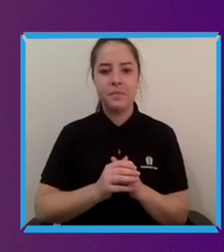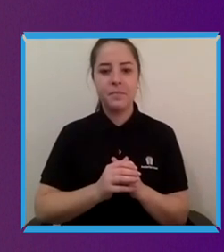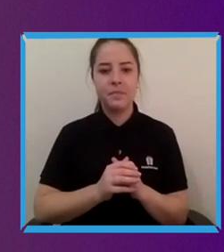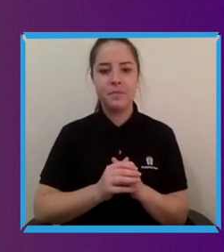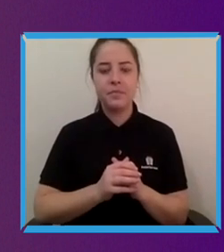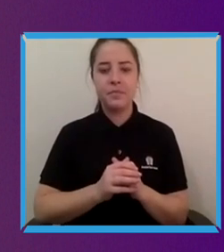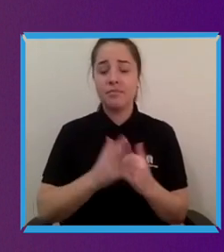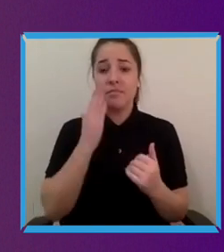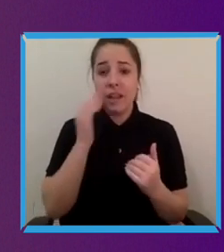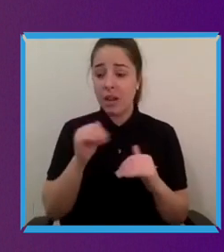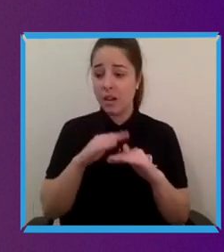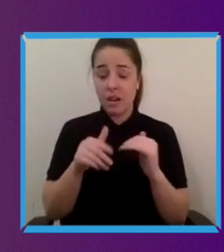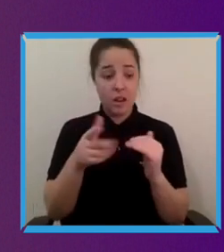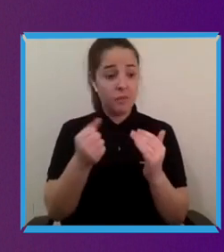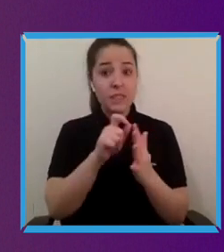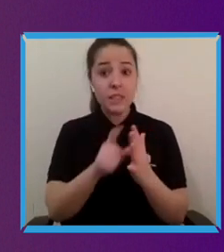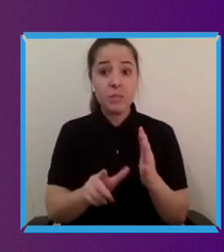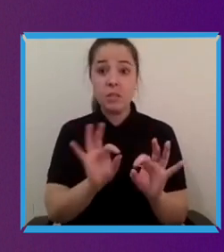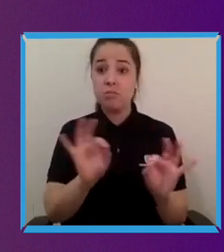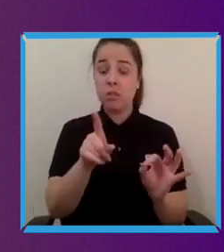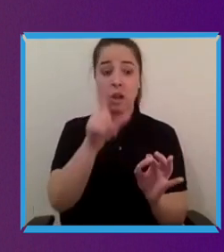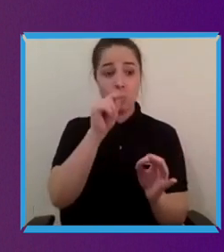disability or not.